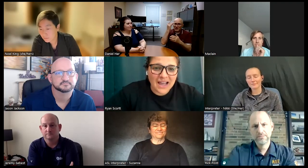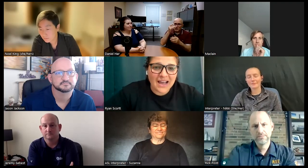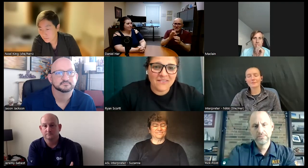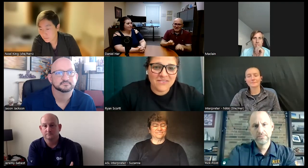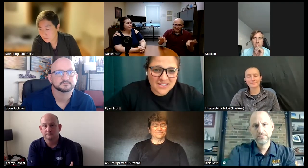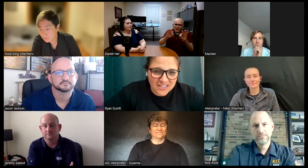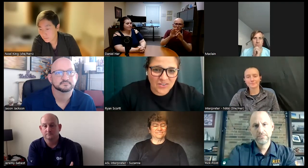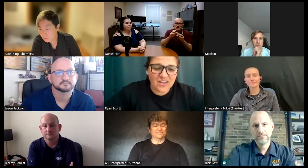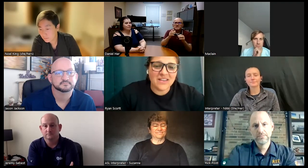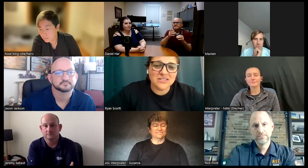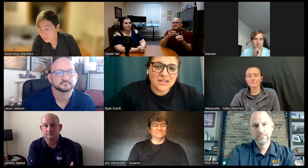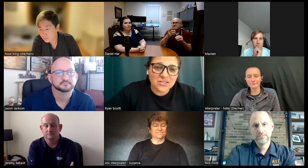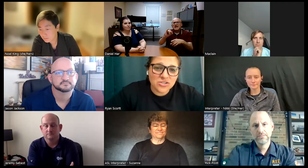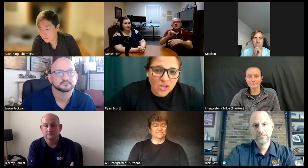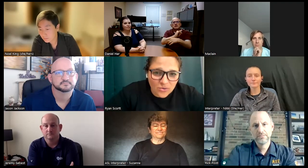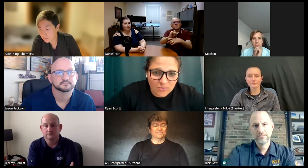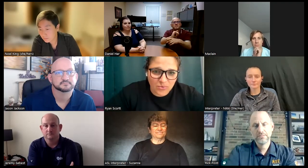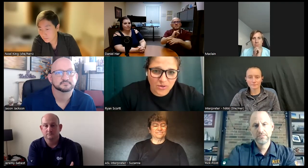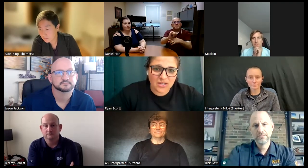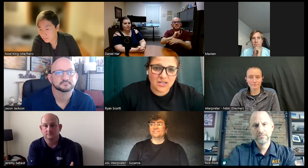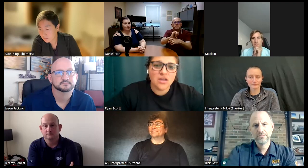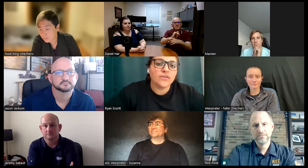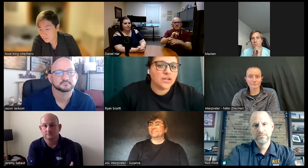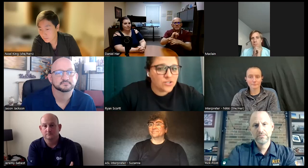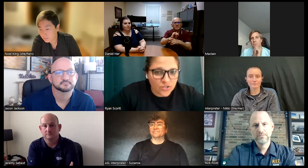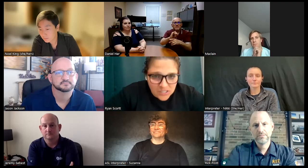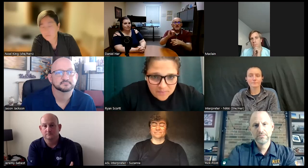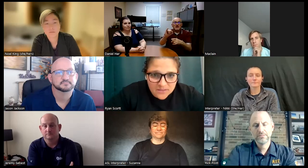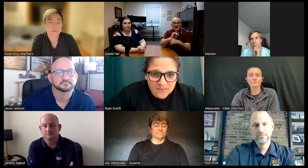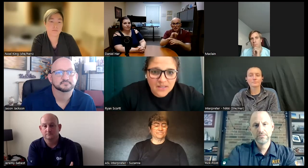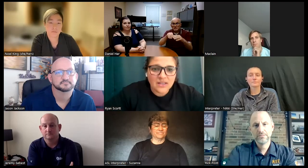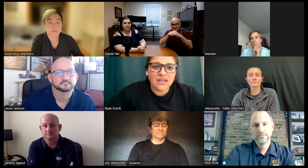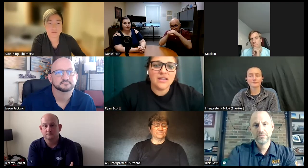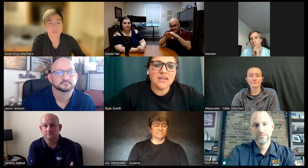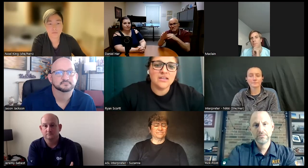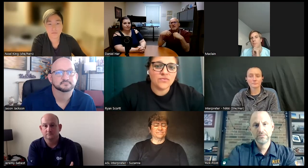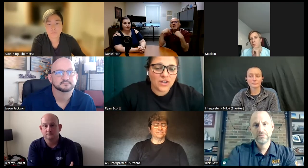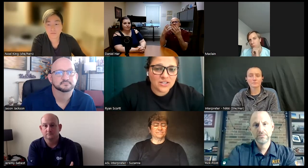we have this skill and that's why it is so important for internships and for